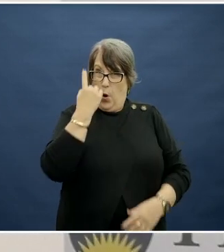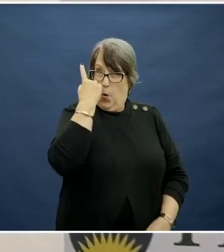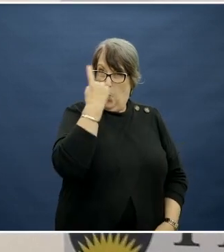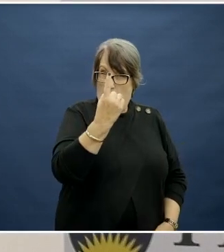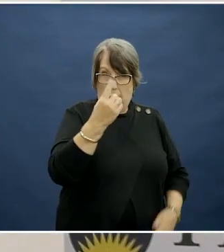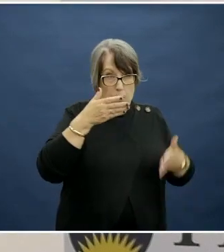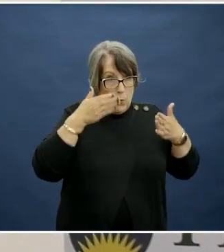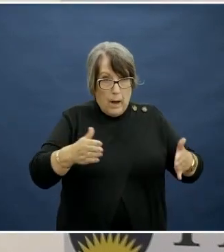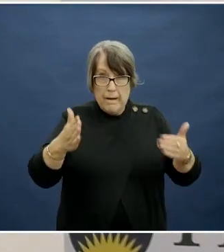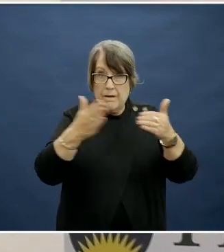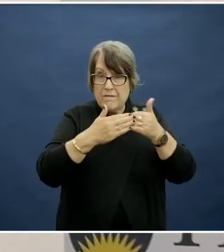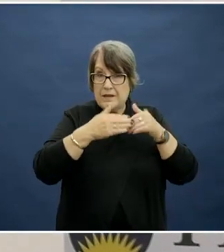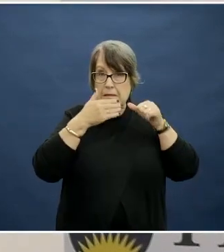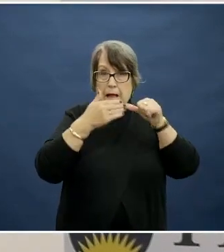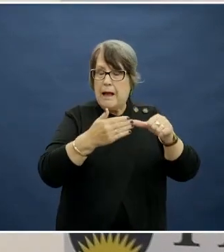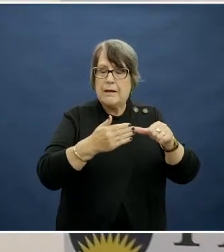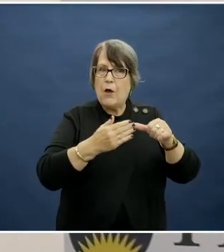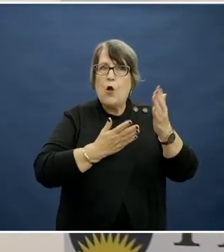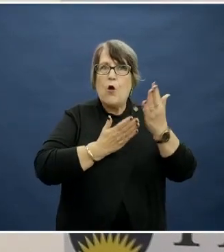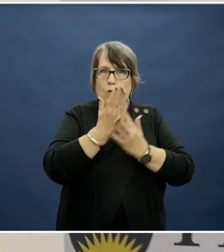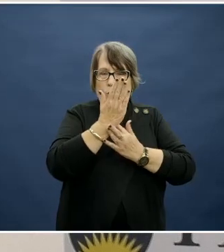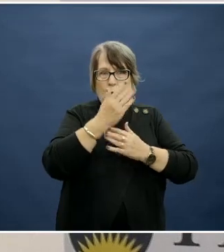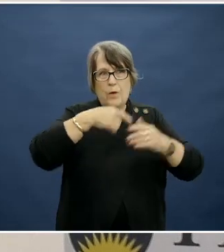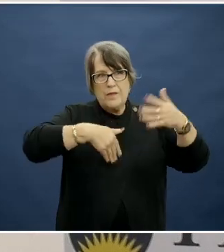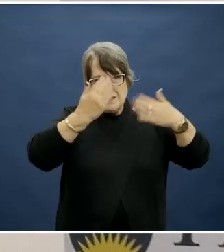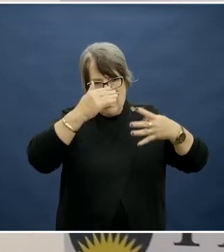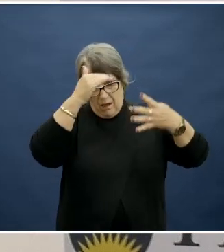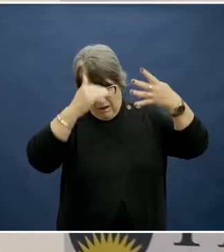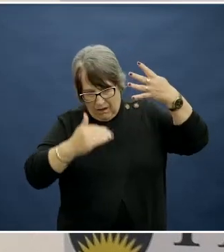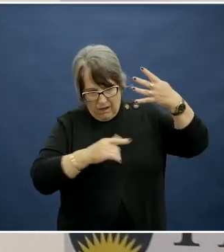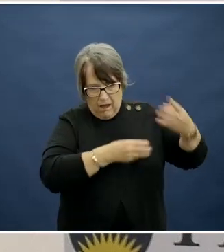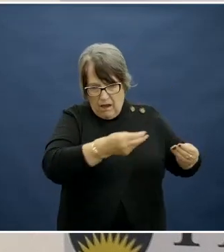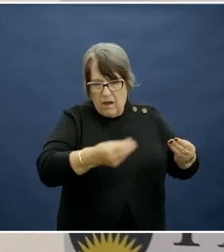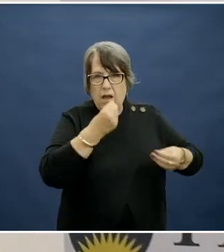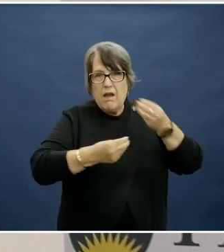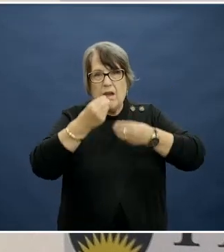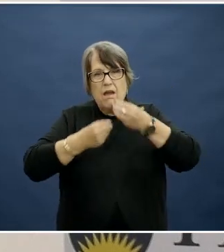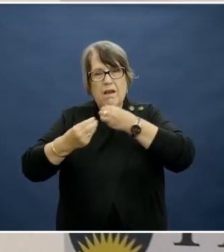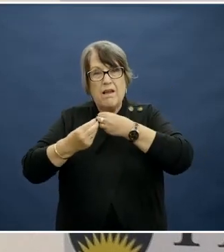There are multiple times of day when discretionary choices are eaten, and this is likely to reflect